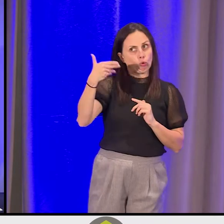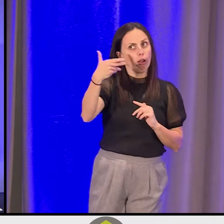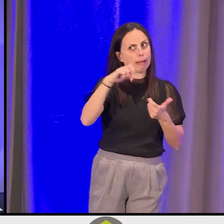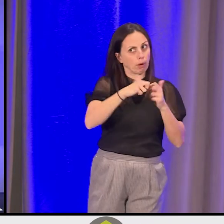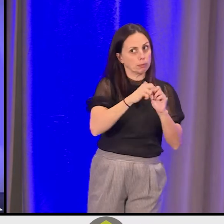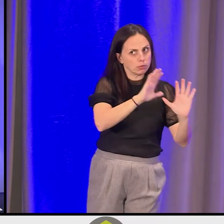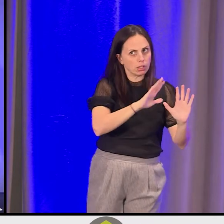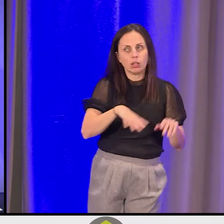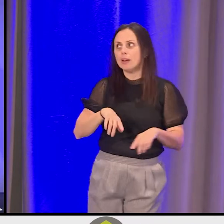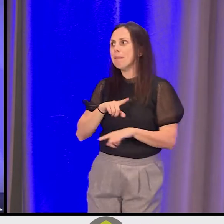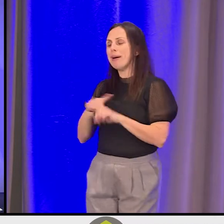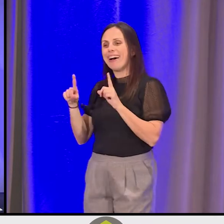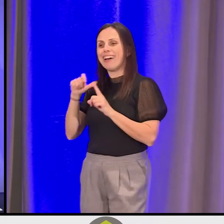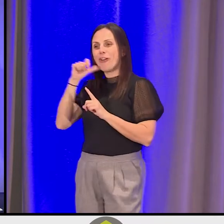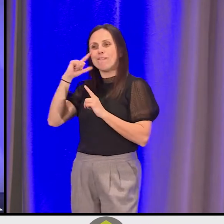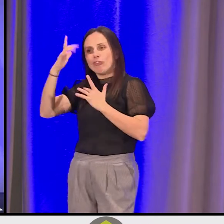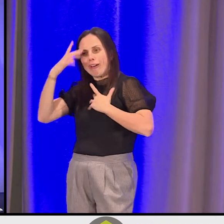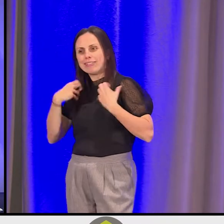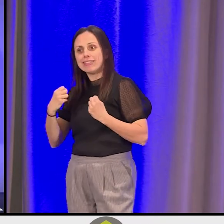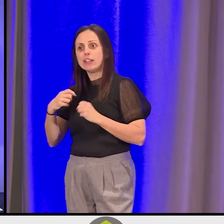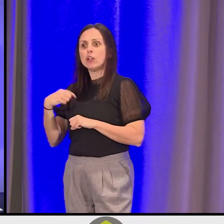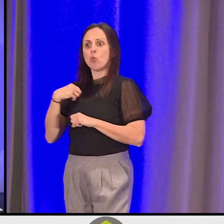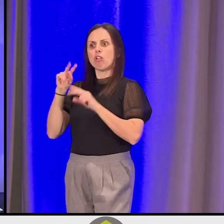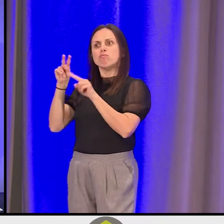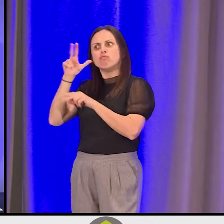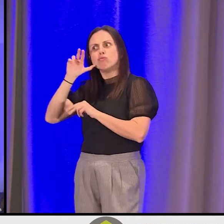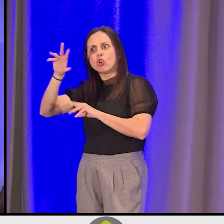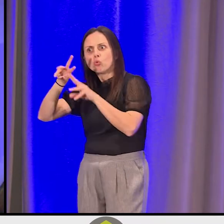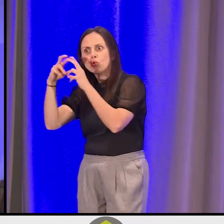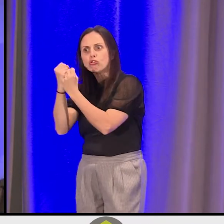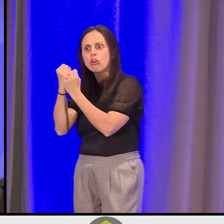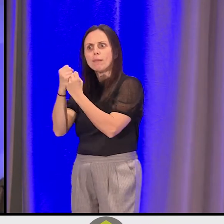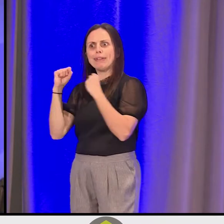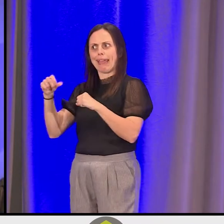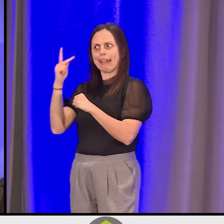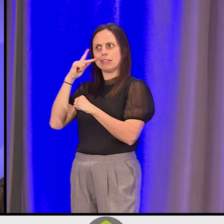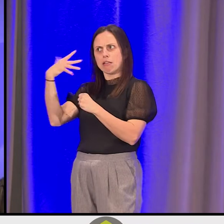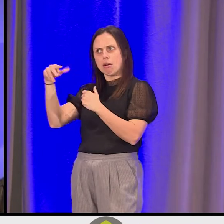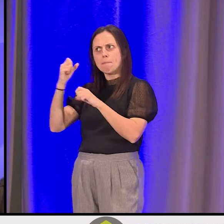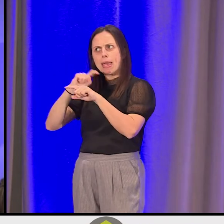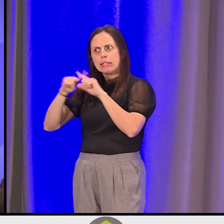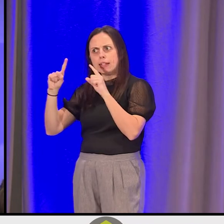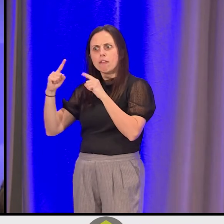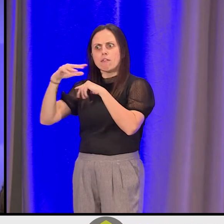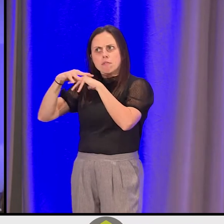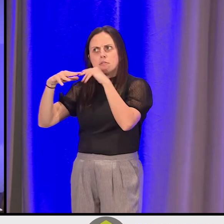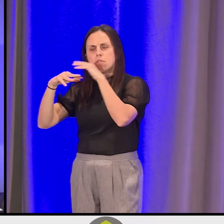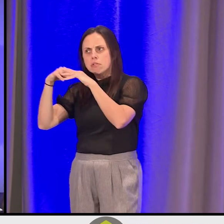and how we could really see those intersections of the importance